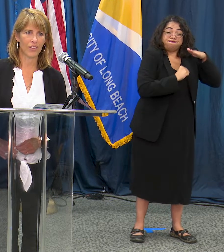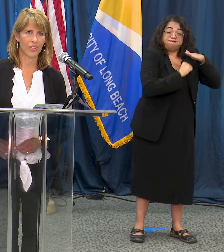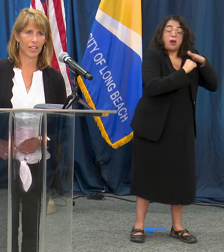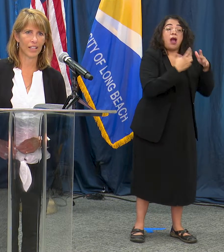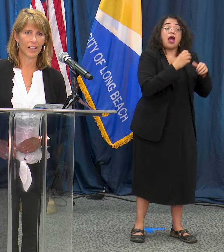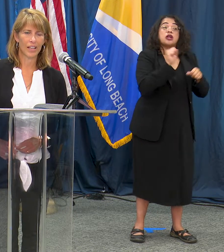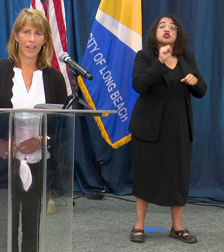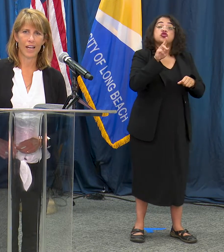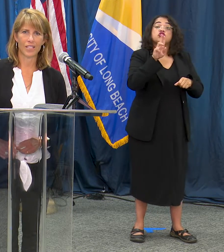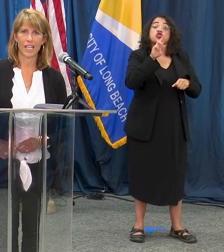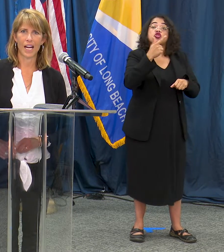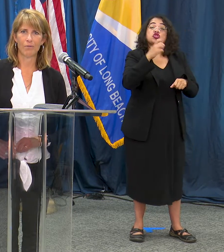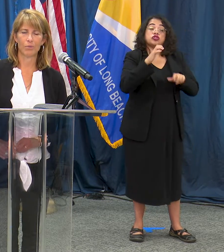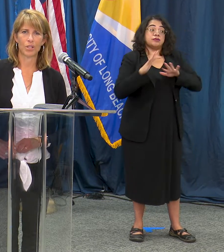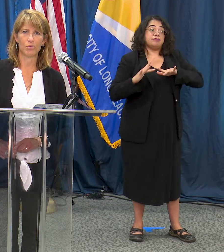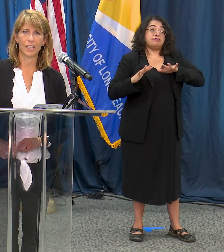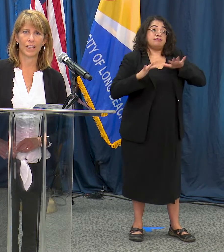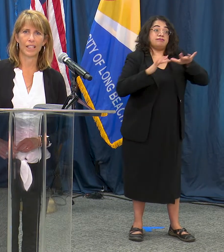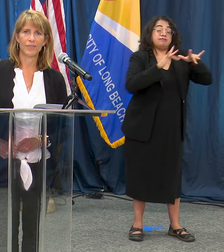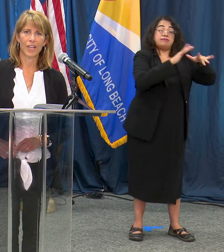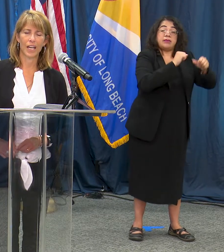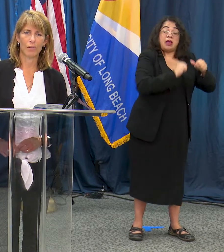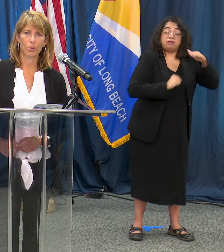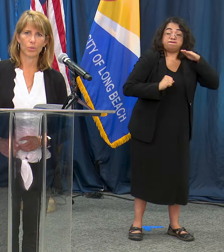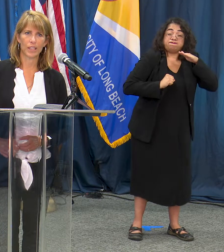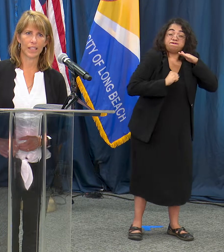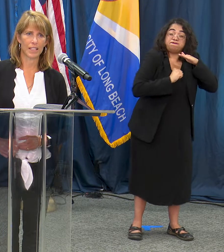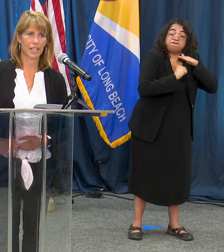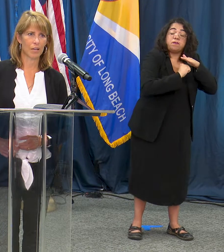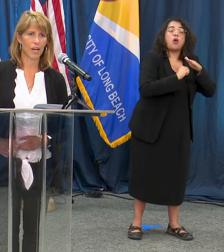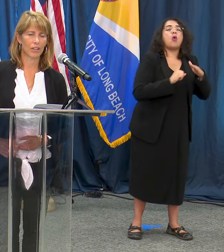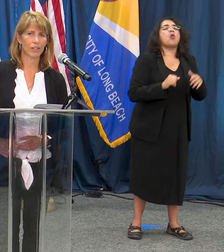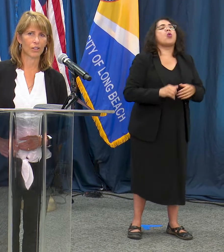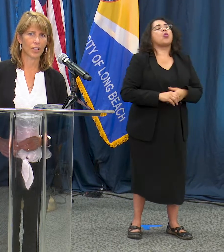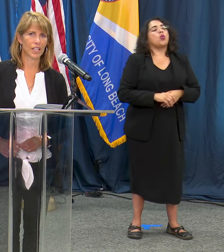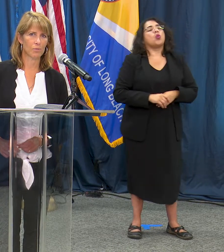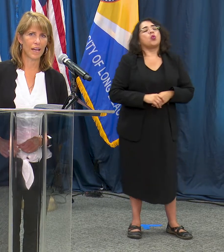that is a time for which we will really need to think about closing things back